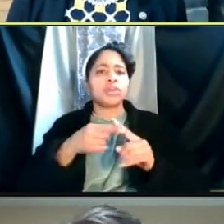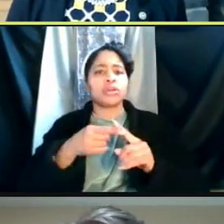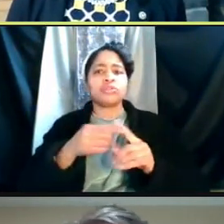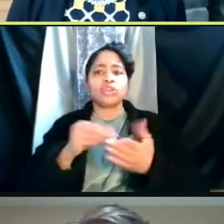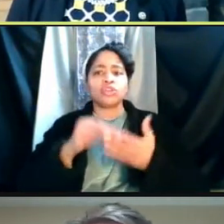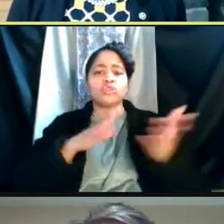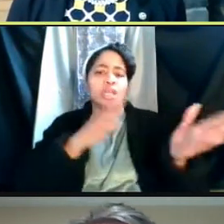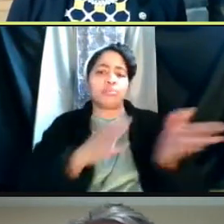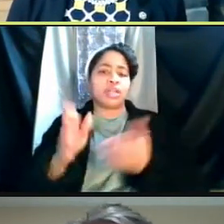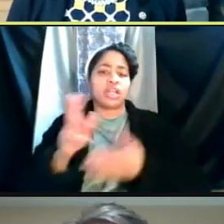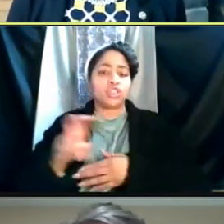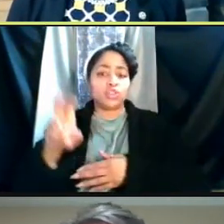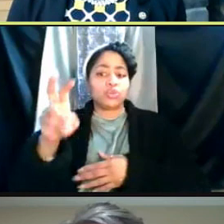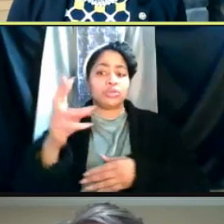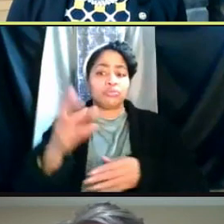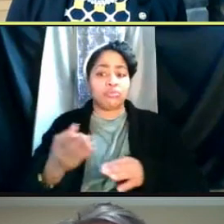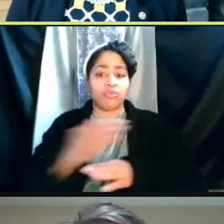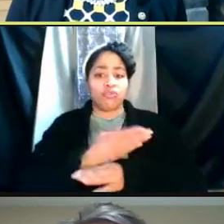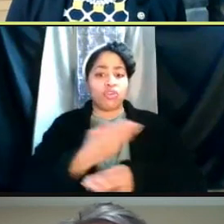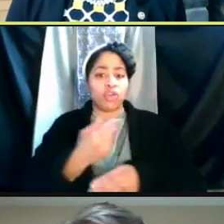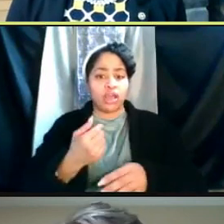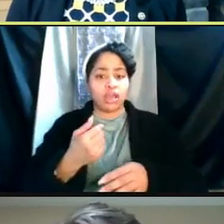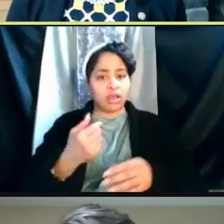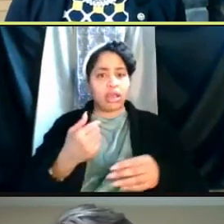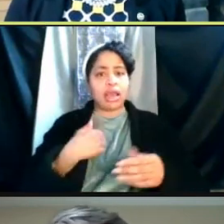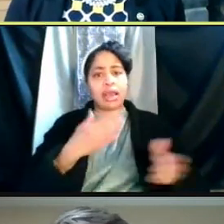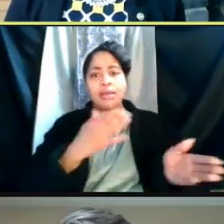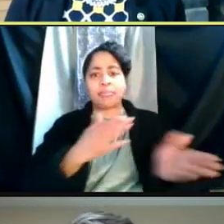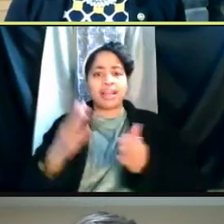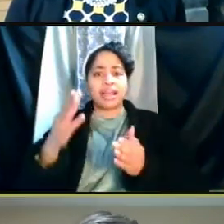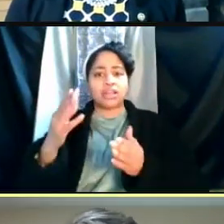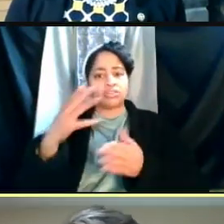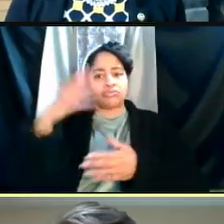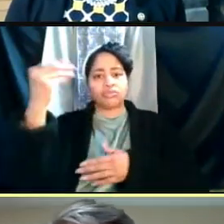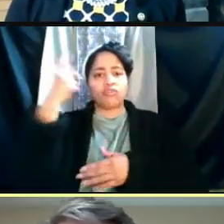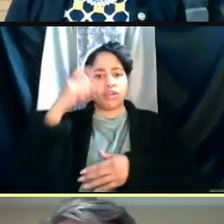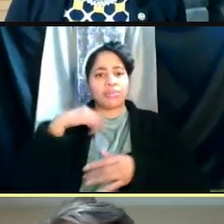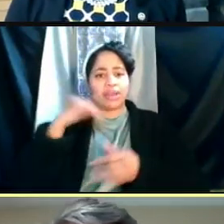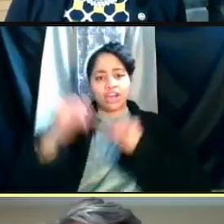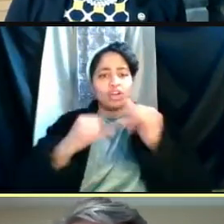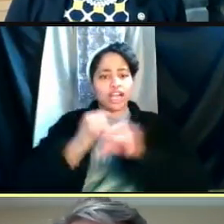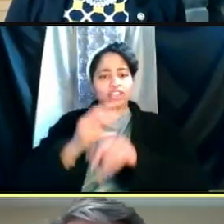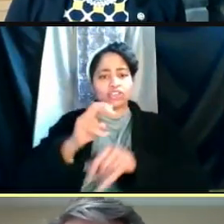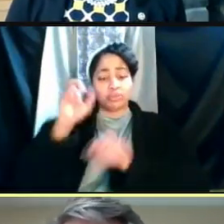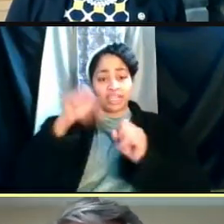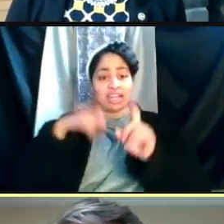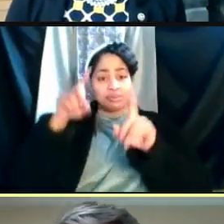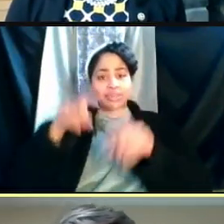Before and after I traveled for my international trip, can I be tested? Yeah, and this is, I'll try and keep this one quick.